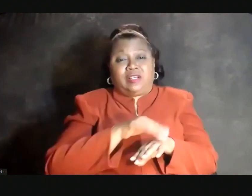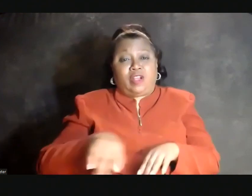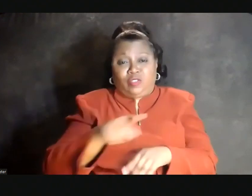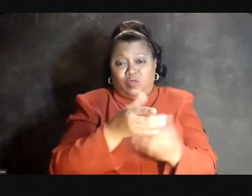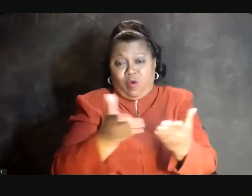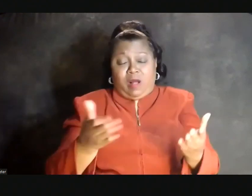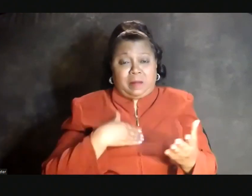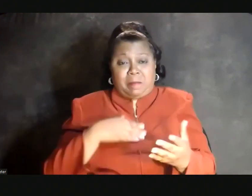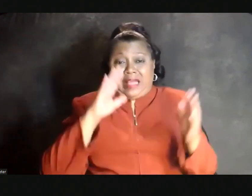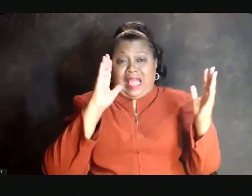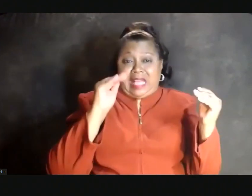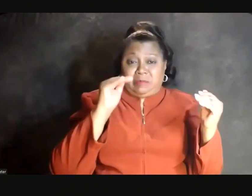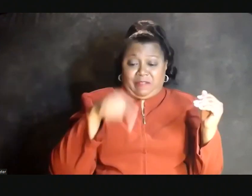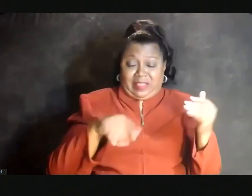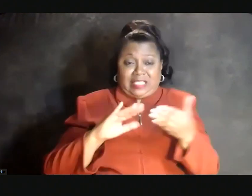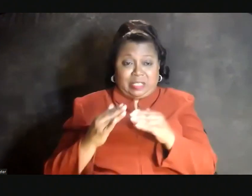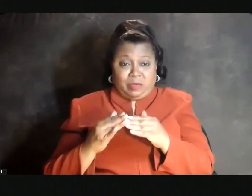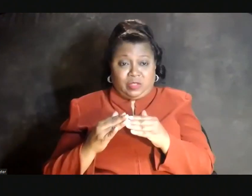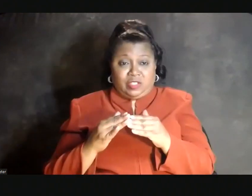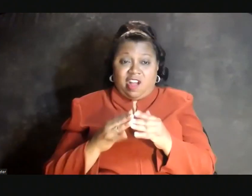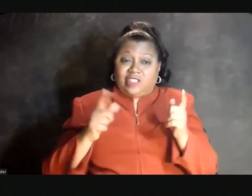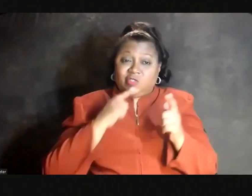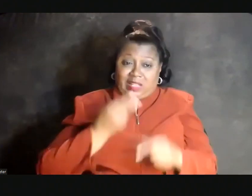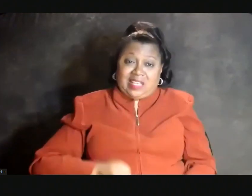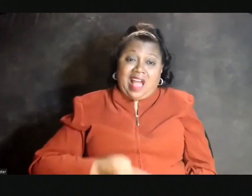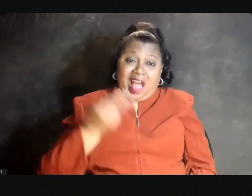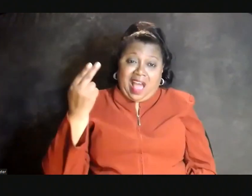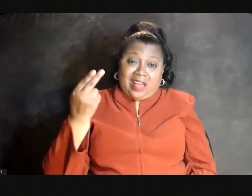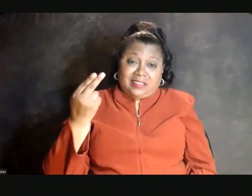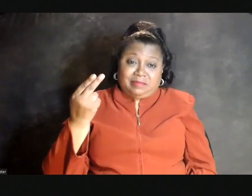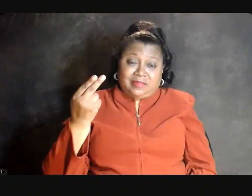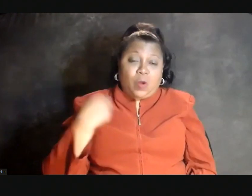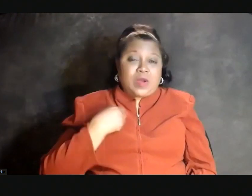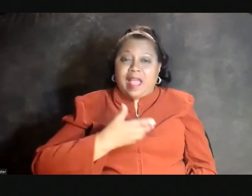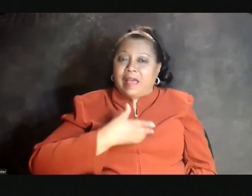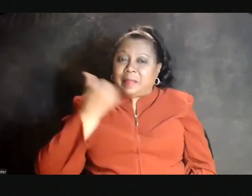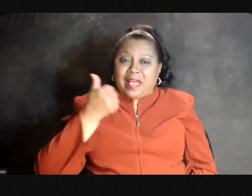My expectations for this community are extremely high. We have the best and the brightest minds